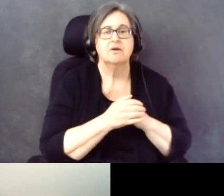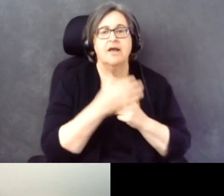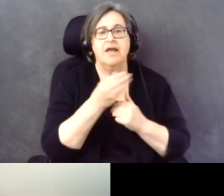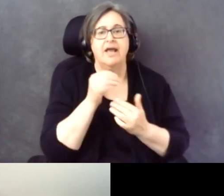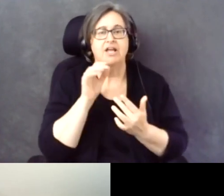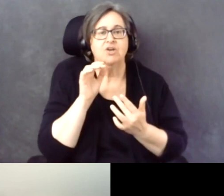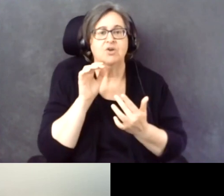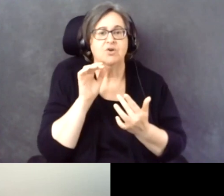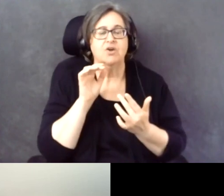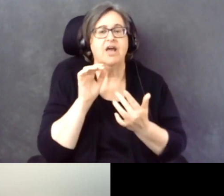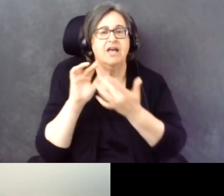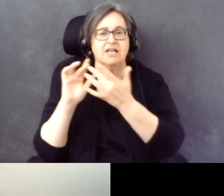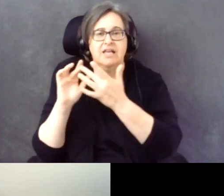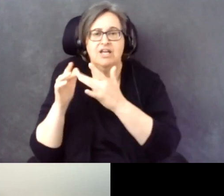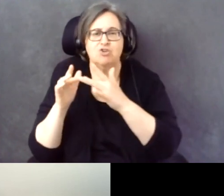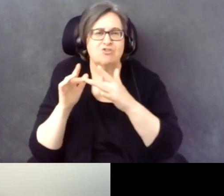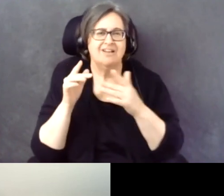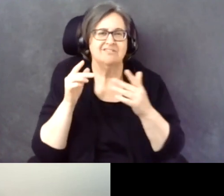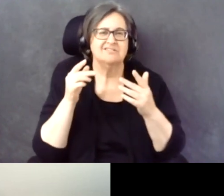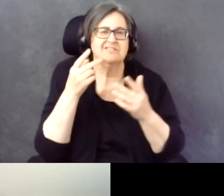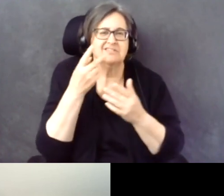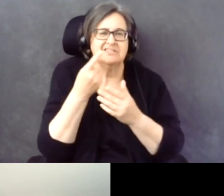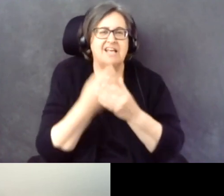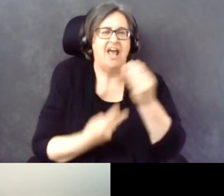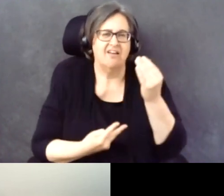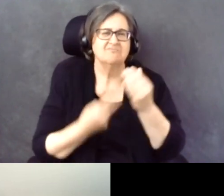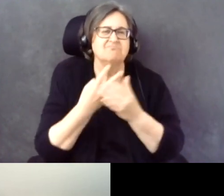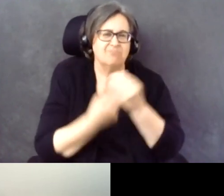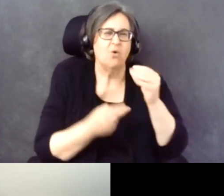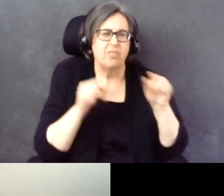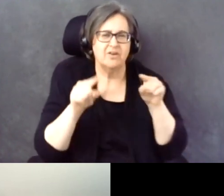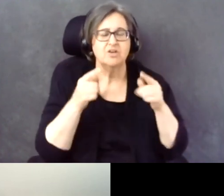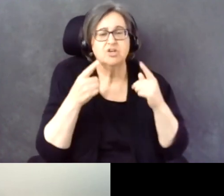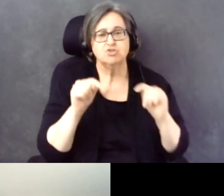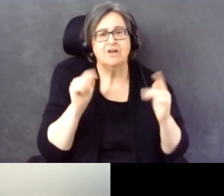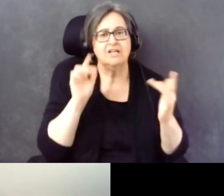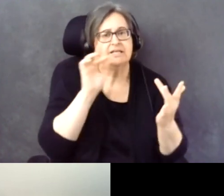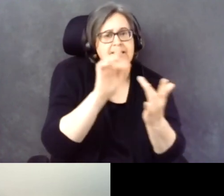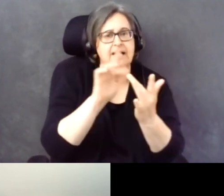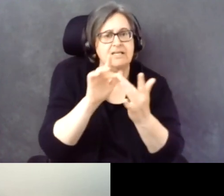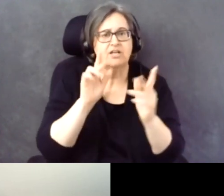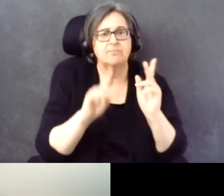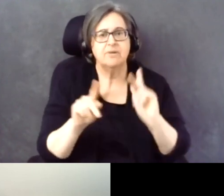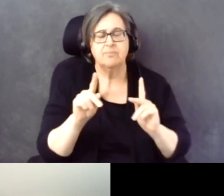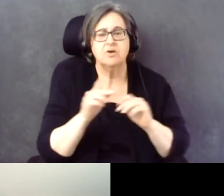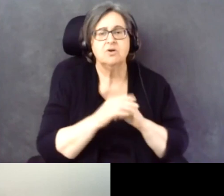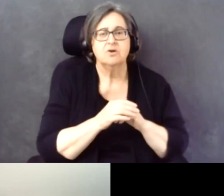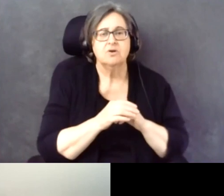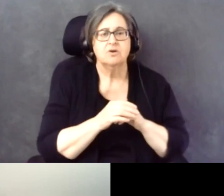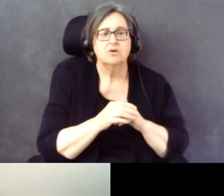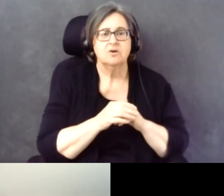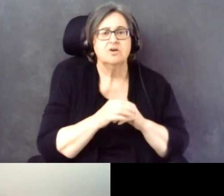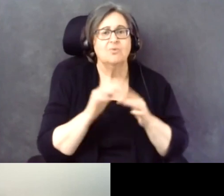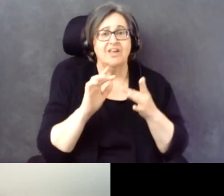the Internet. And that way, to try to get people who, you know, there's this digital divide for people